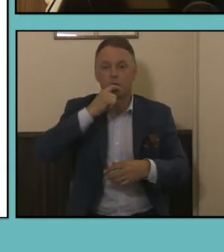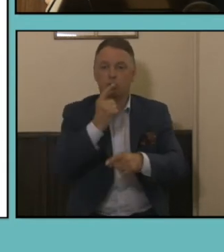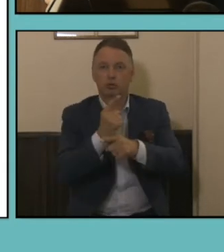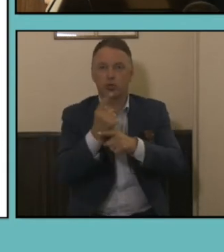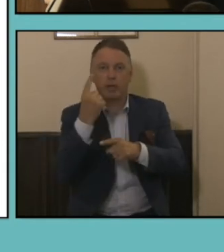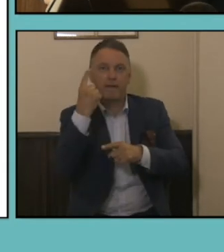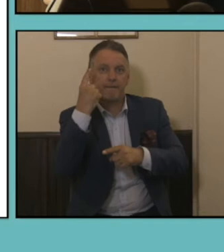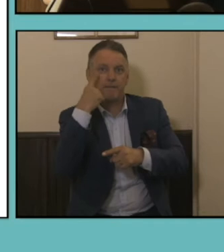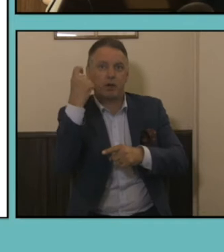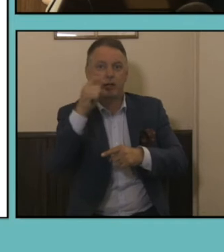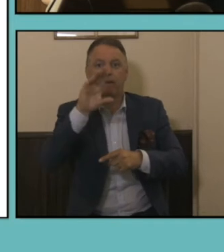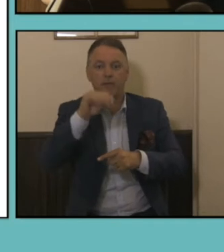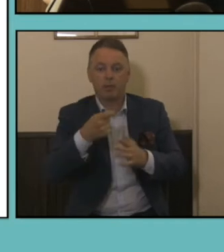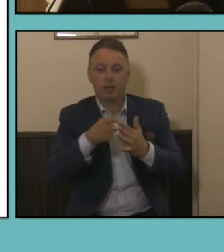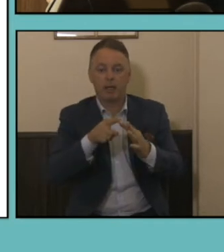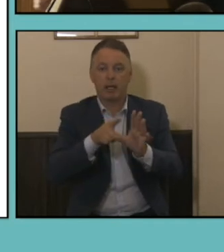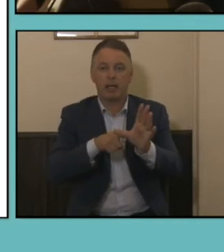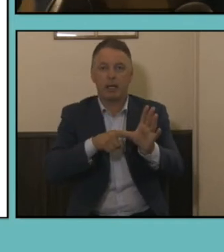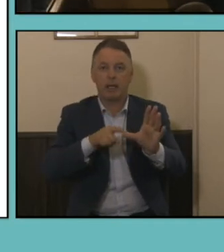Mobility topics.